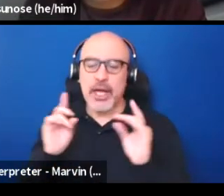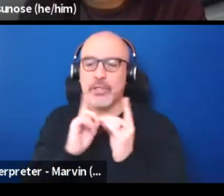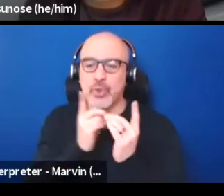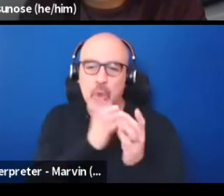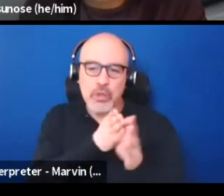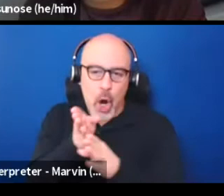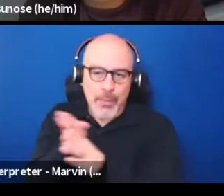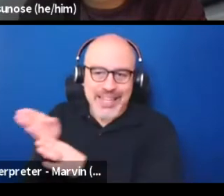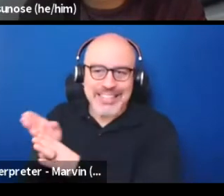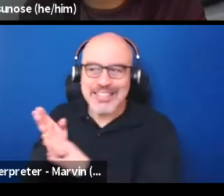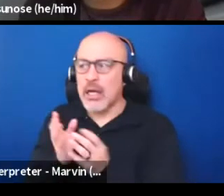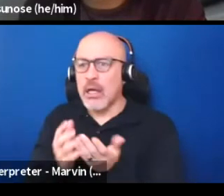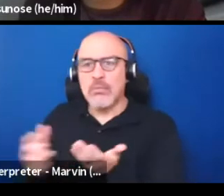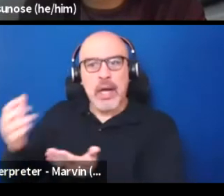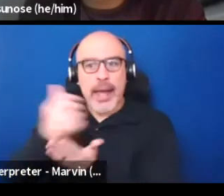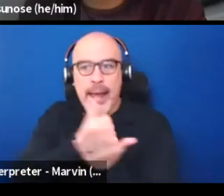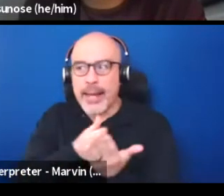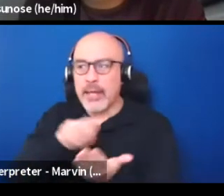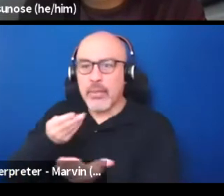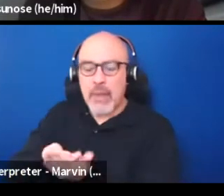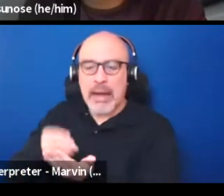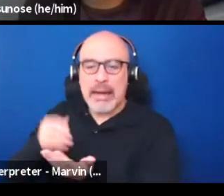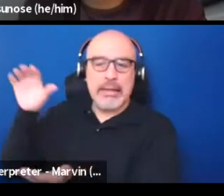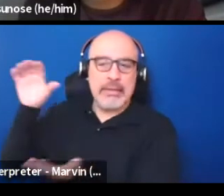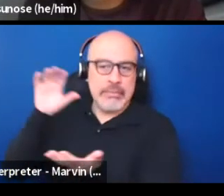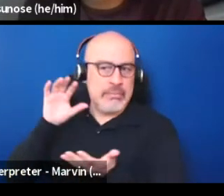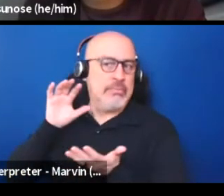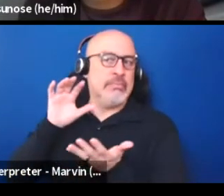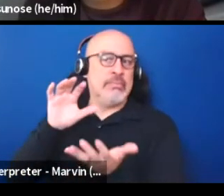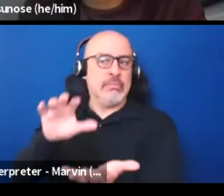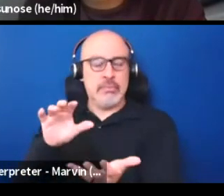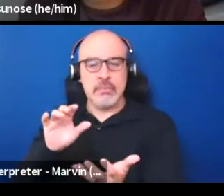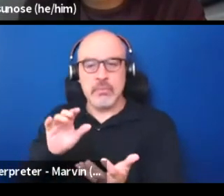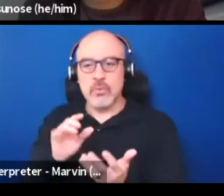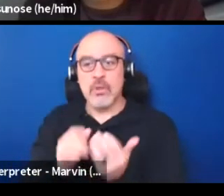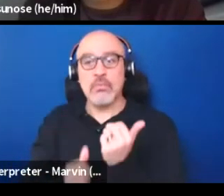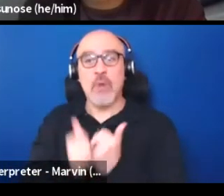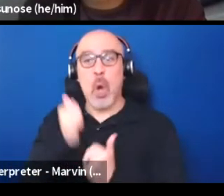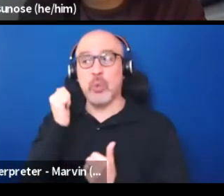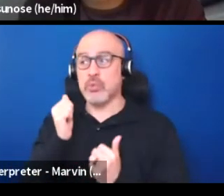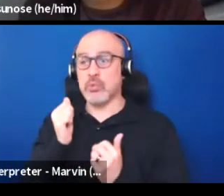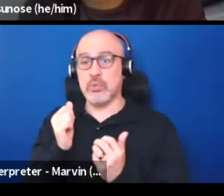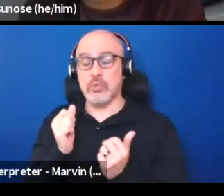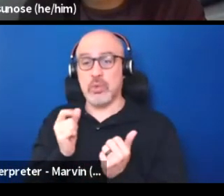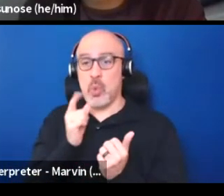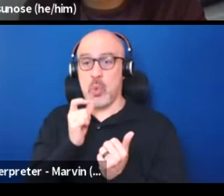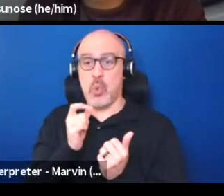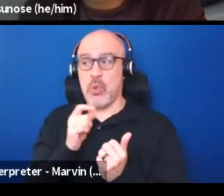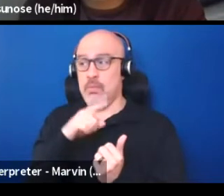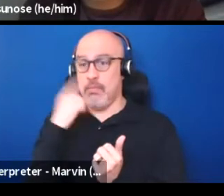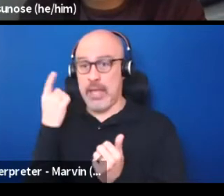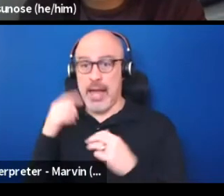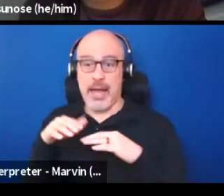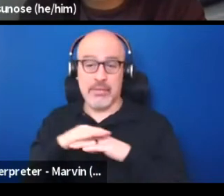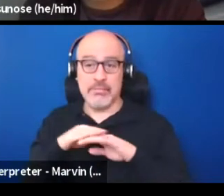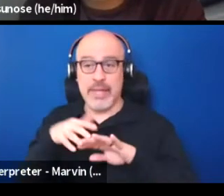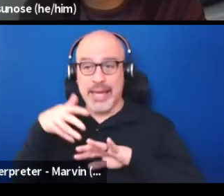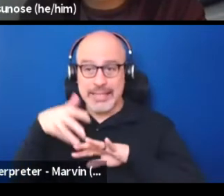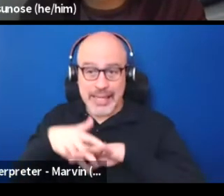getting all this grant money largely being bodied by black, indigenous, POC folks